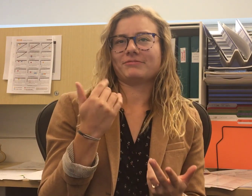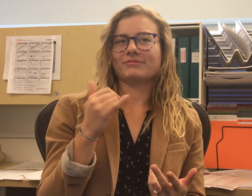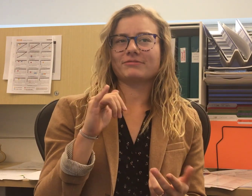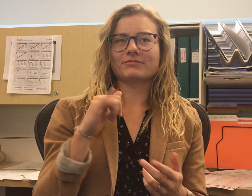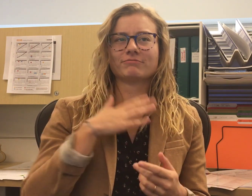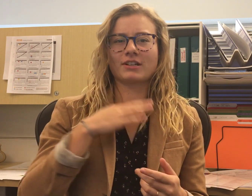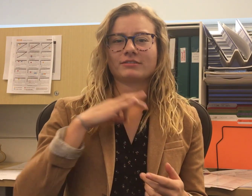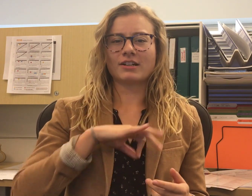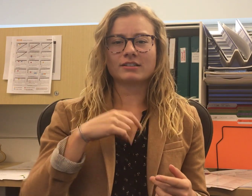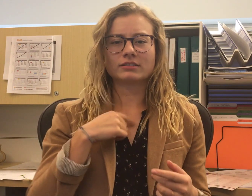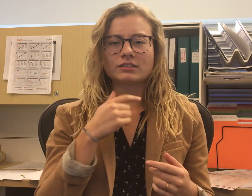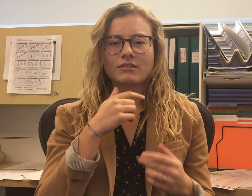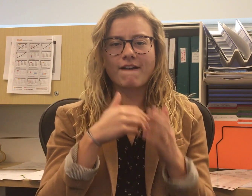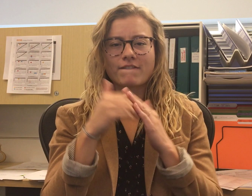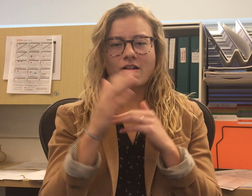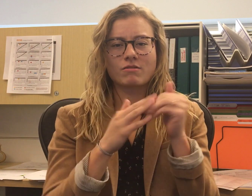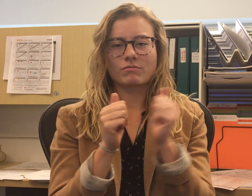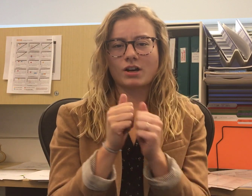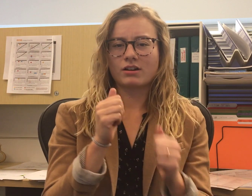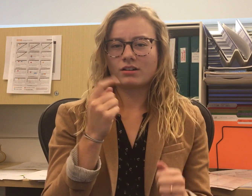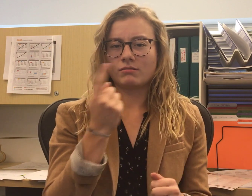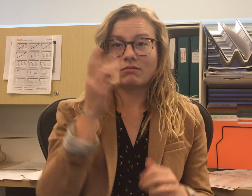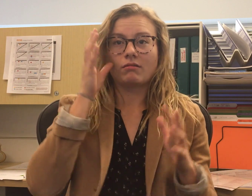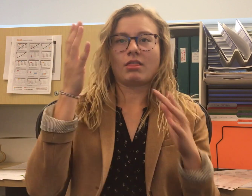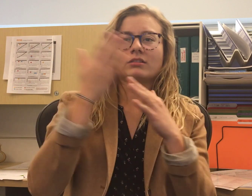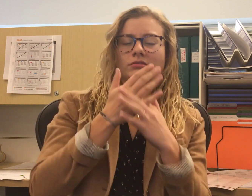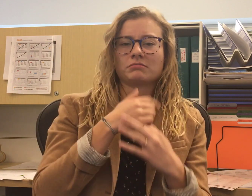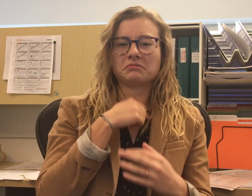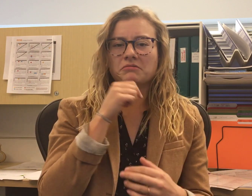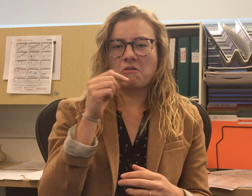because I’m fully comfortable in noisy environments.